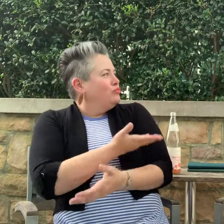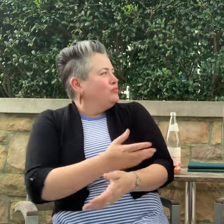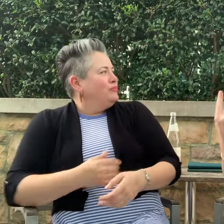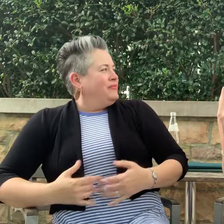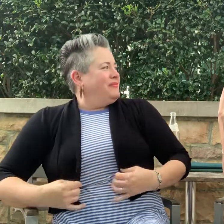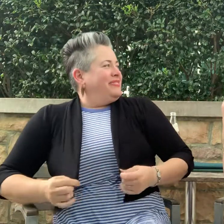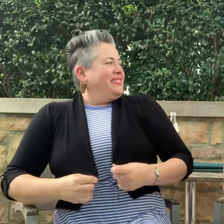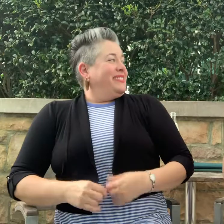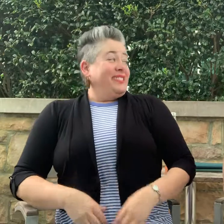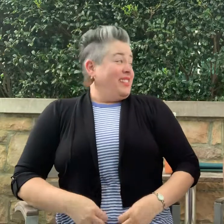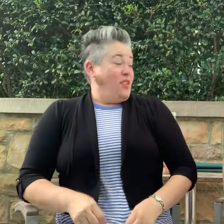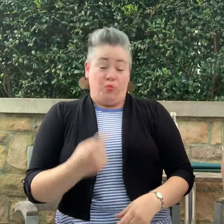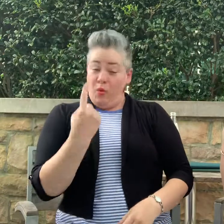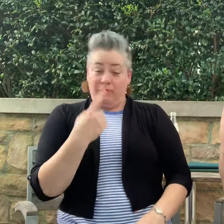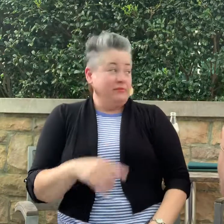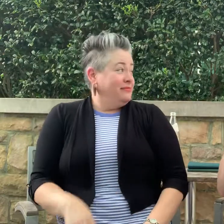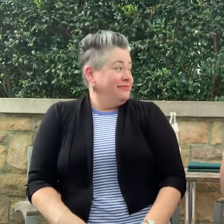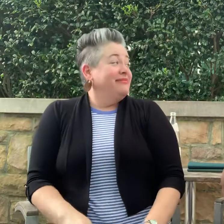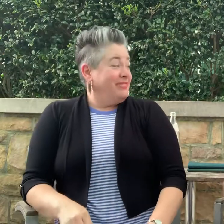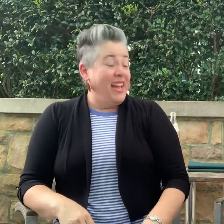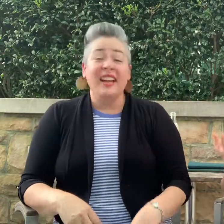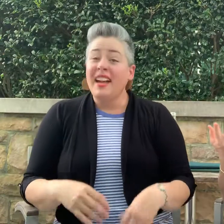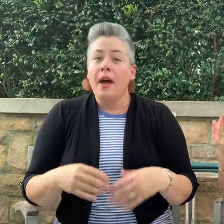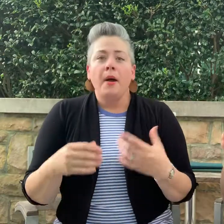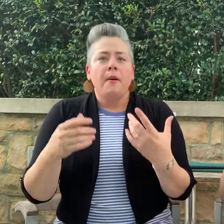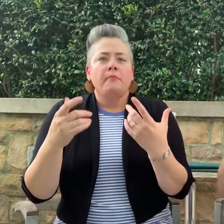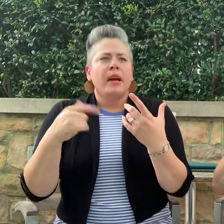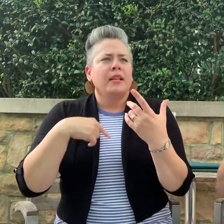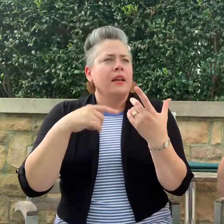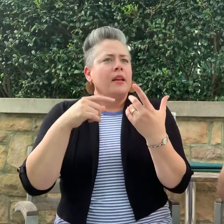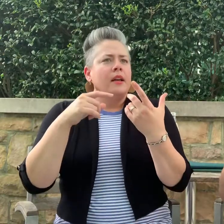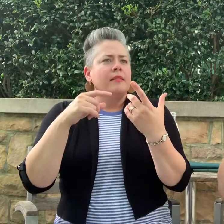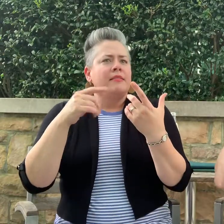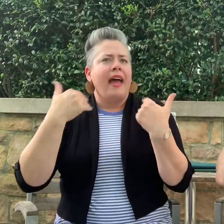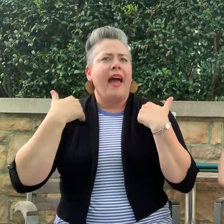How do you describe what we experienced?